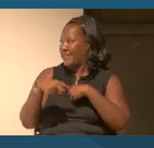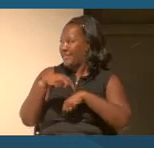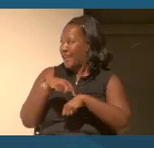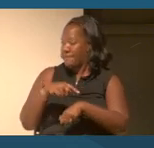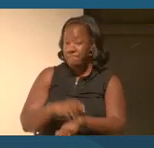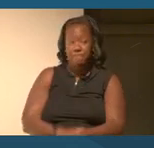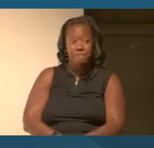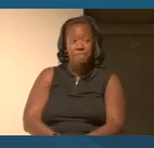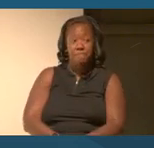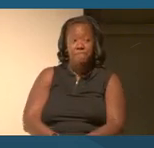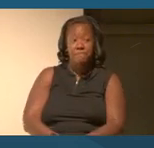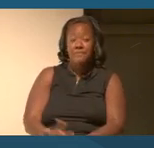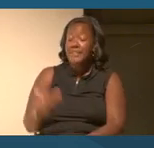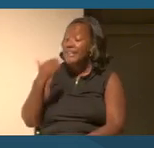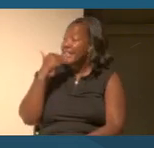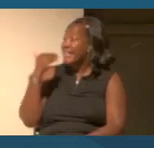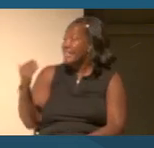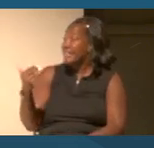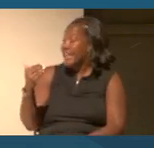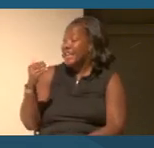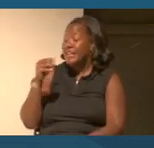So thank you to Mary, Grace and Candice.